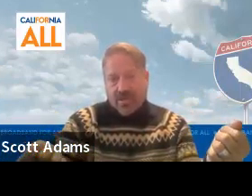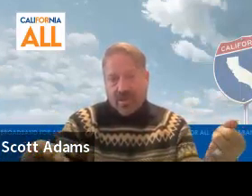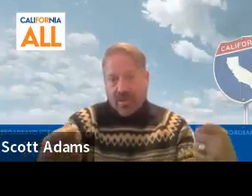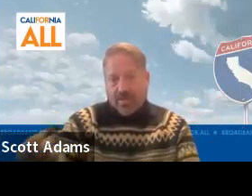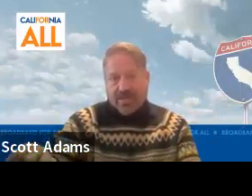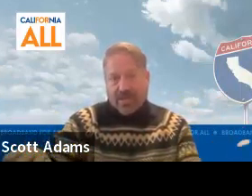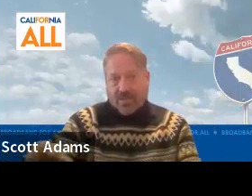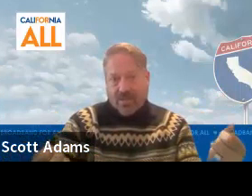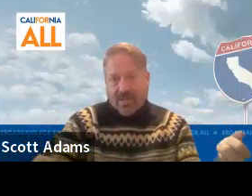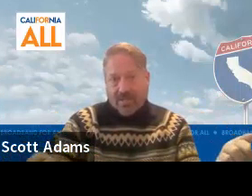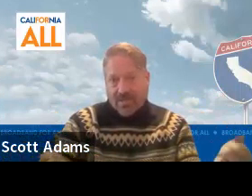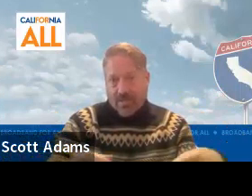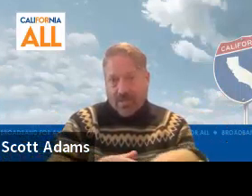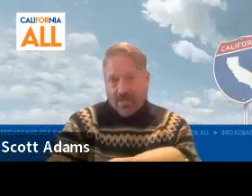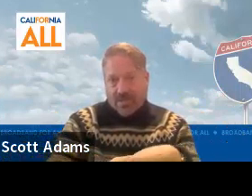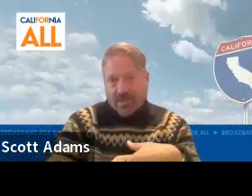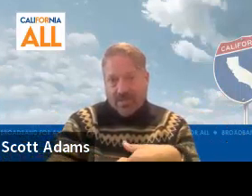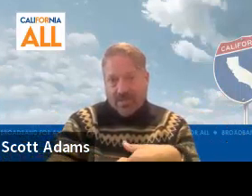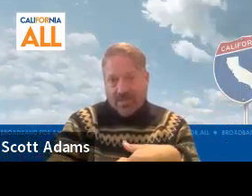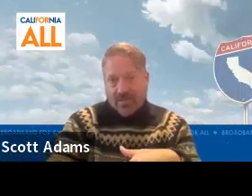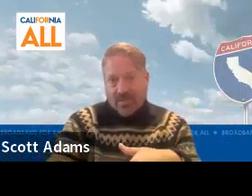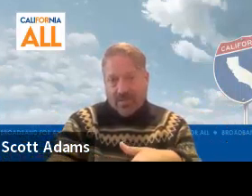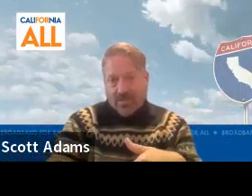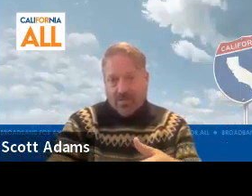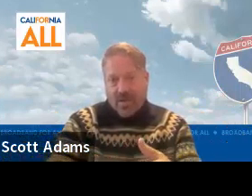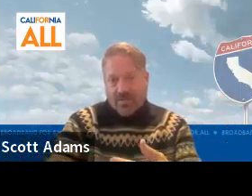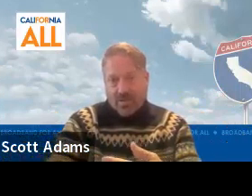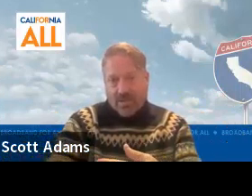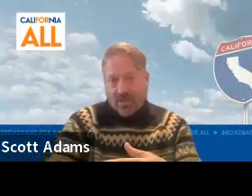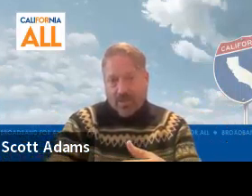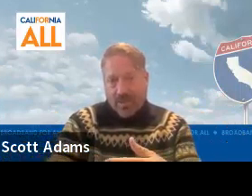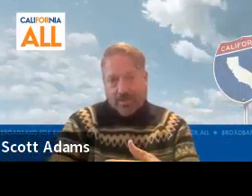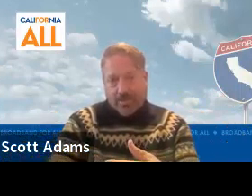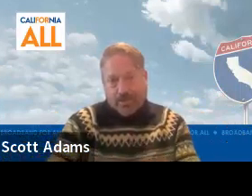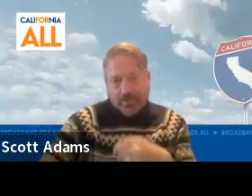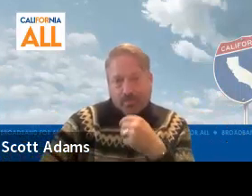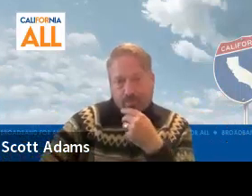know a recommendation that ends up in the in the draft digital equity plan.